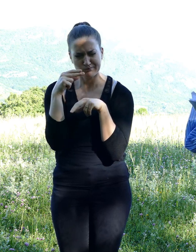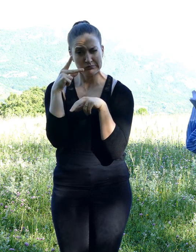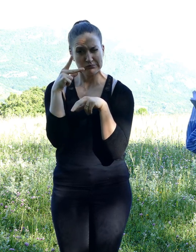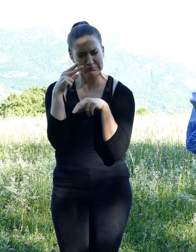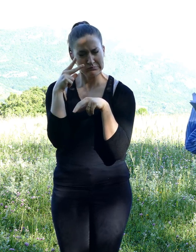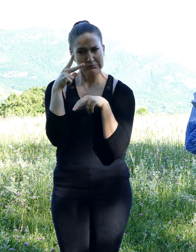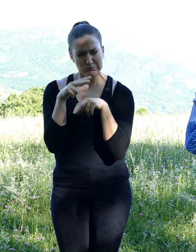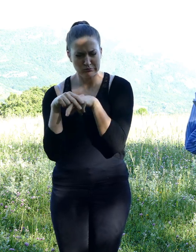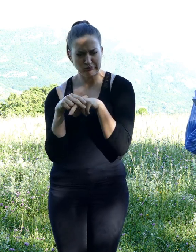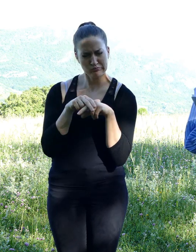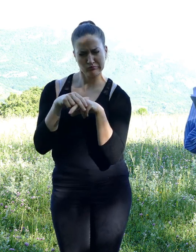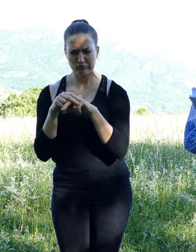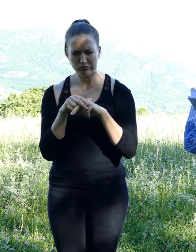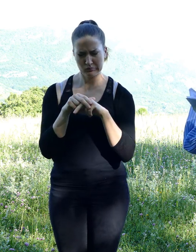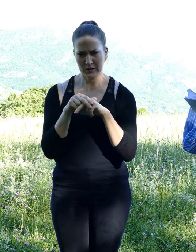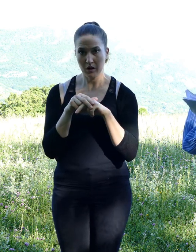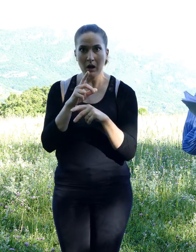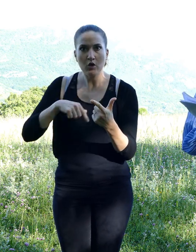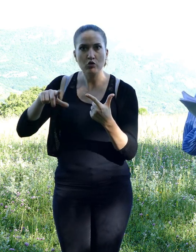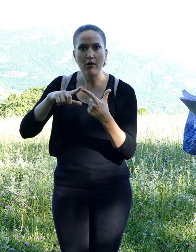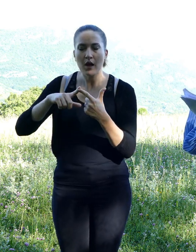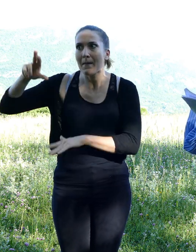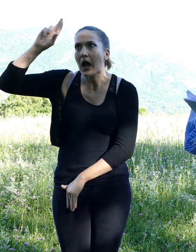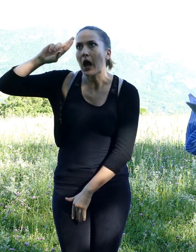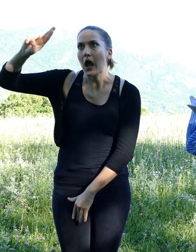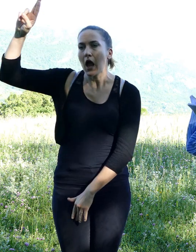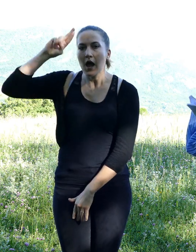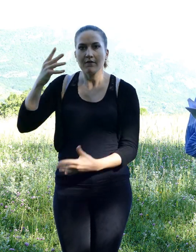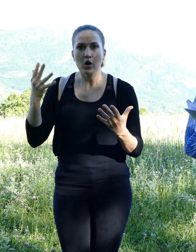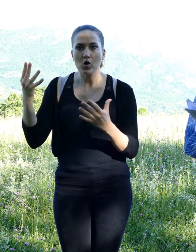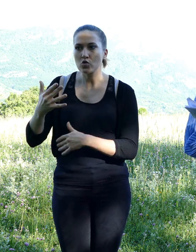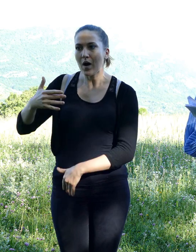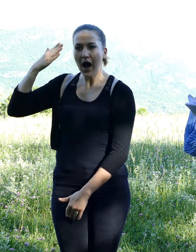He had also dreamed about his nuts being stolen